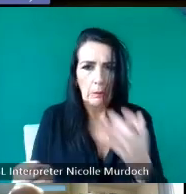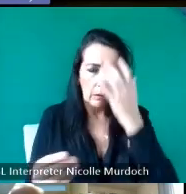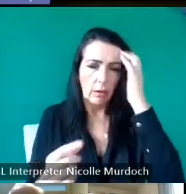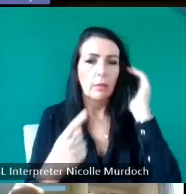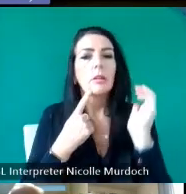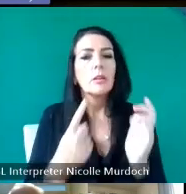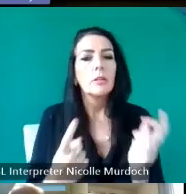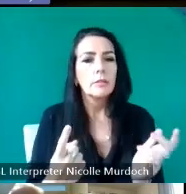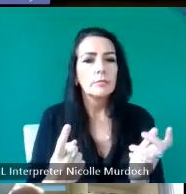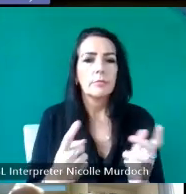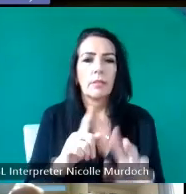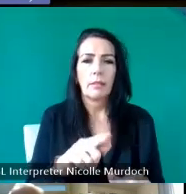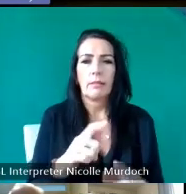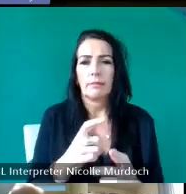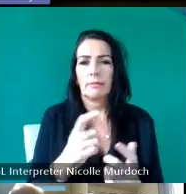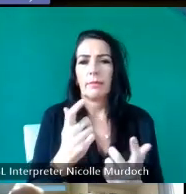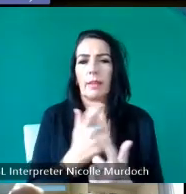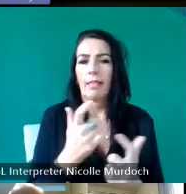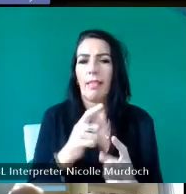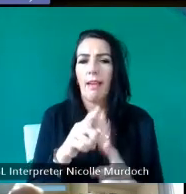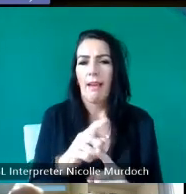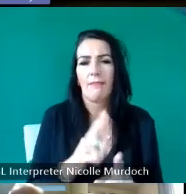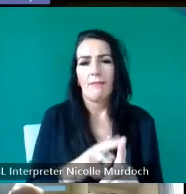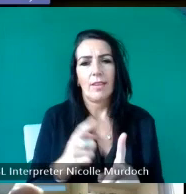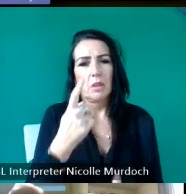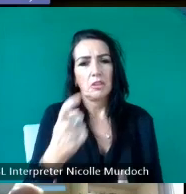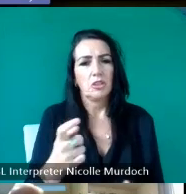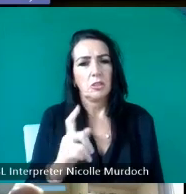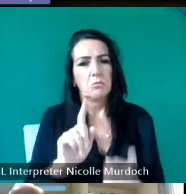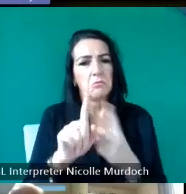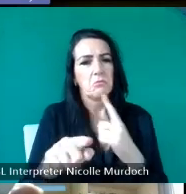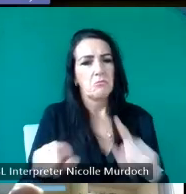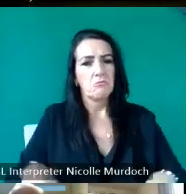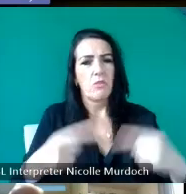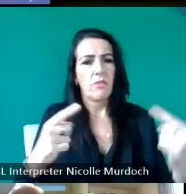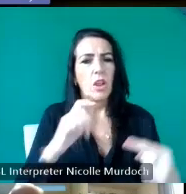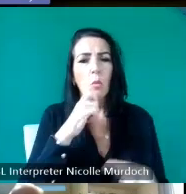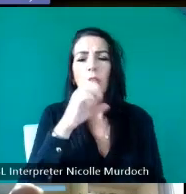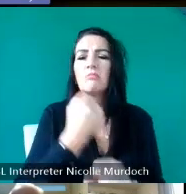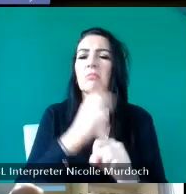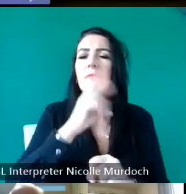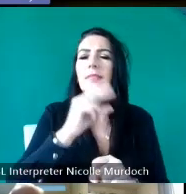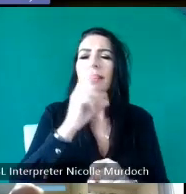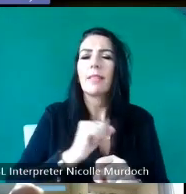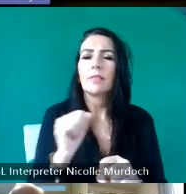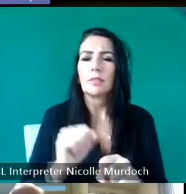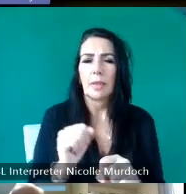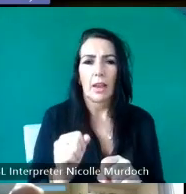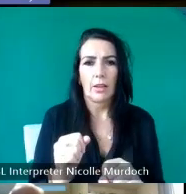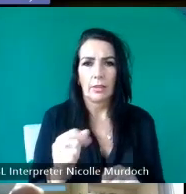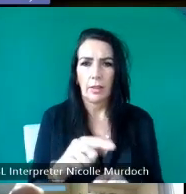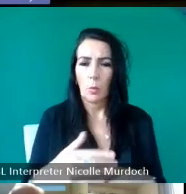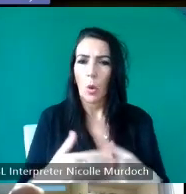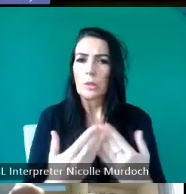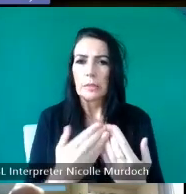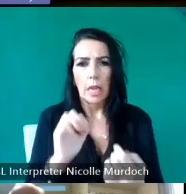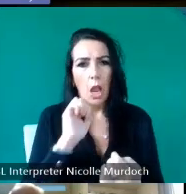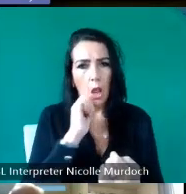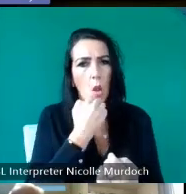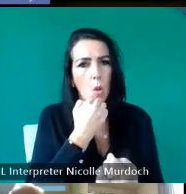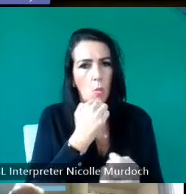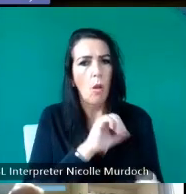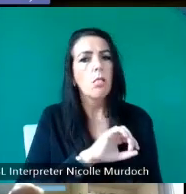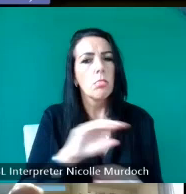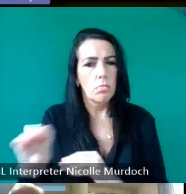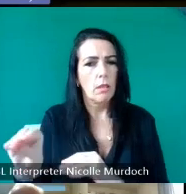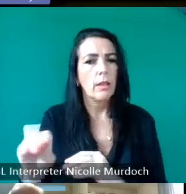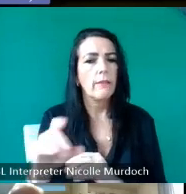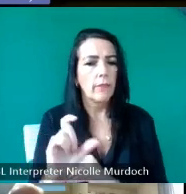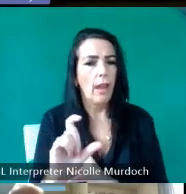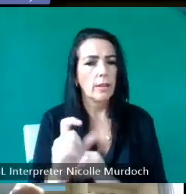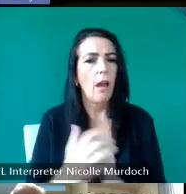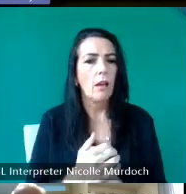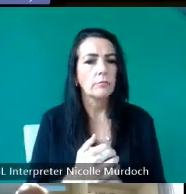he the day will come yet that you will can you will leave can ourselves and 30 years later it